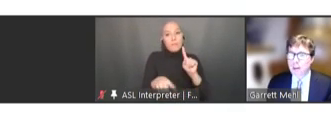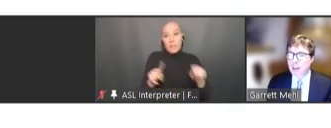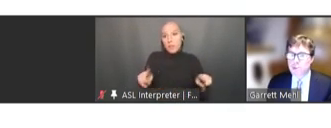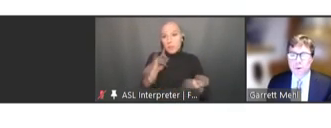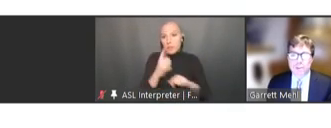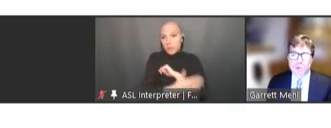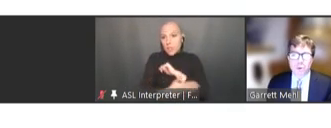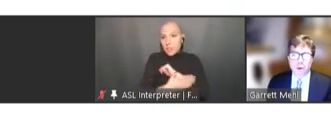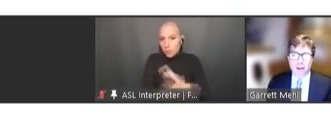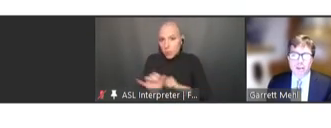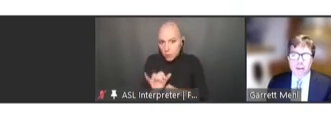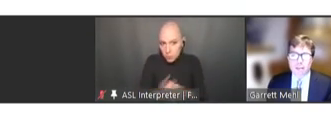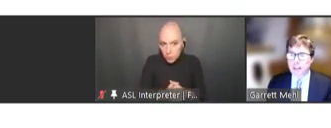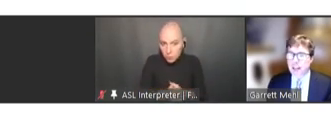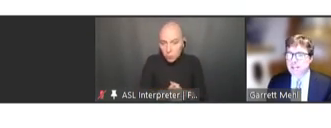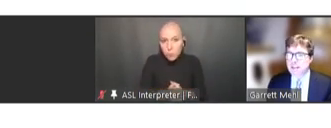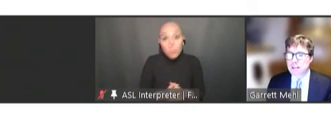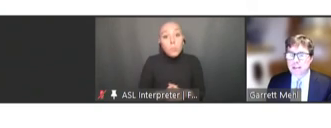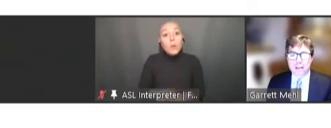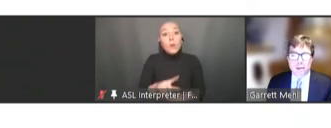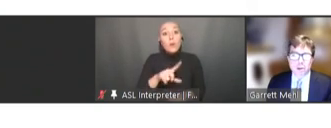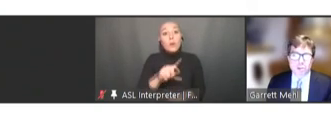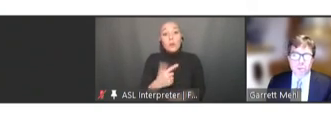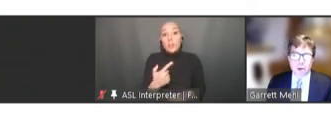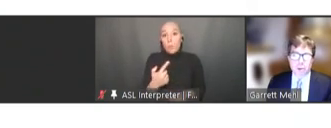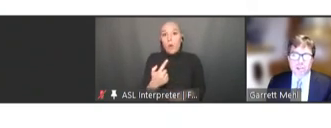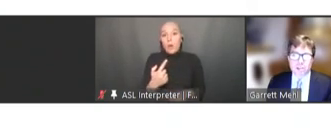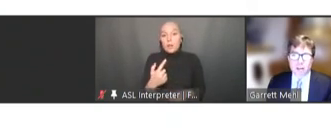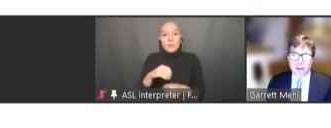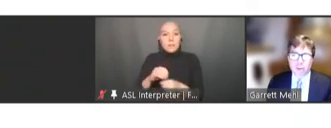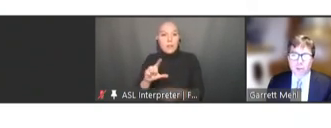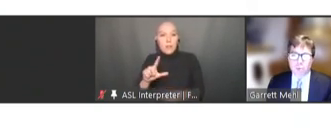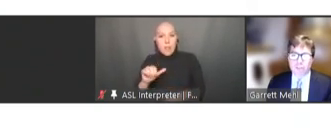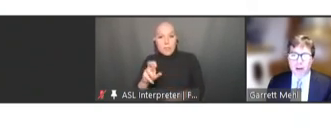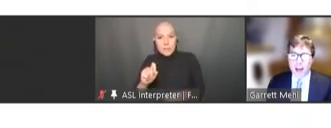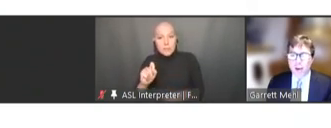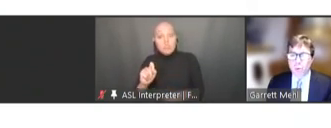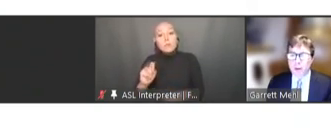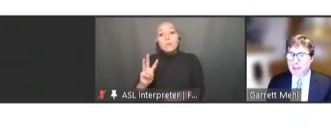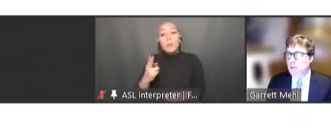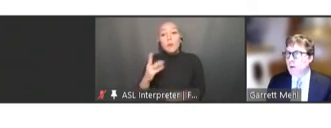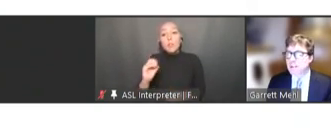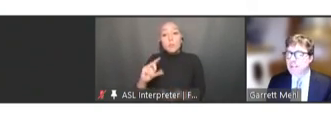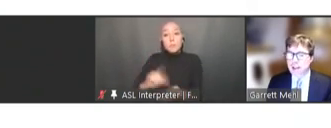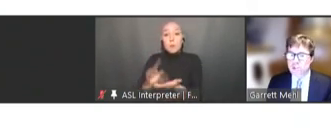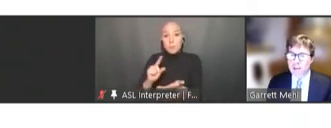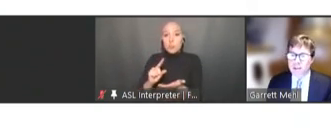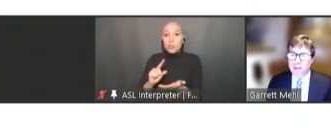In 2021, in the Lancet, WHO published a framework for how we as an organization